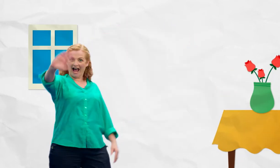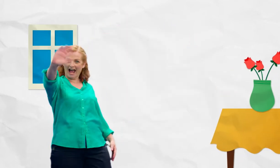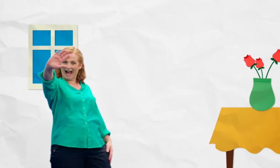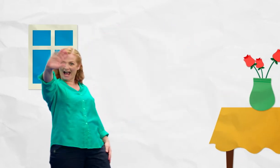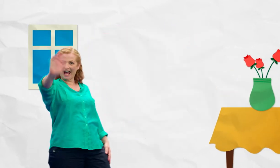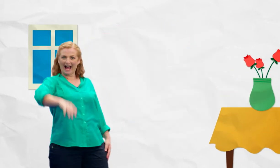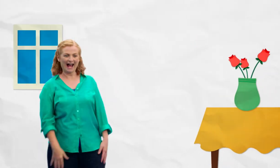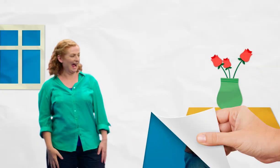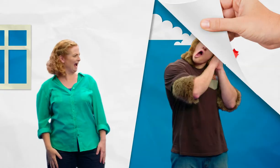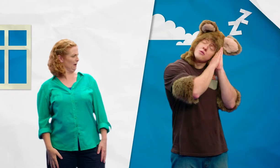Hello!